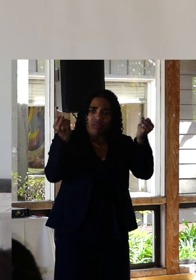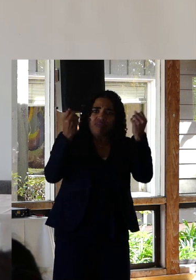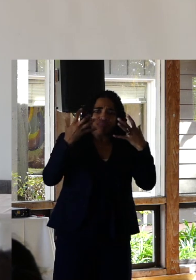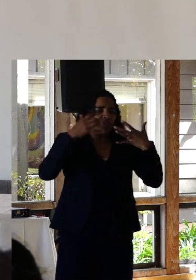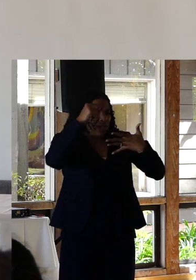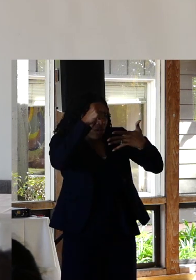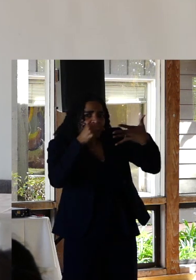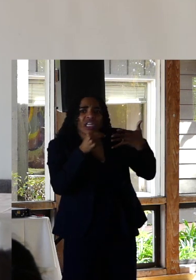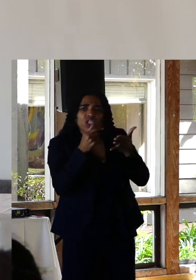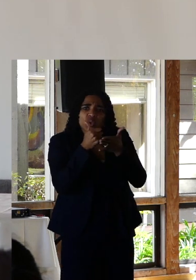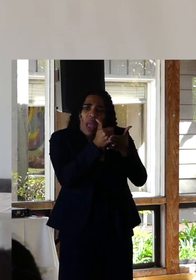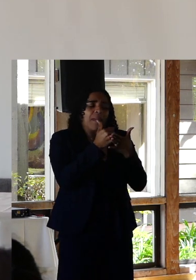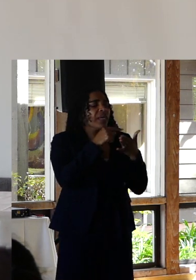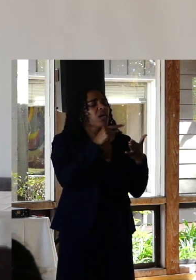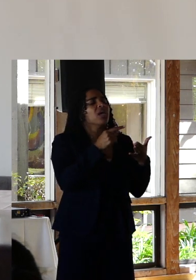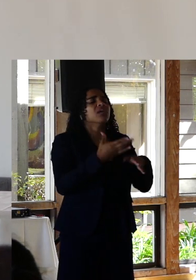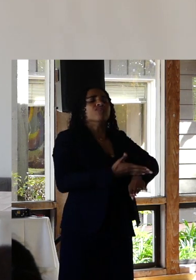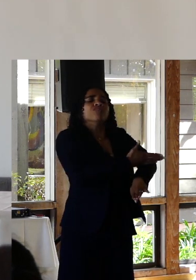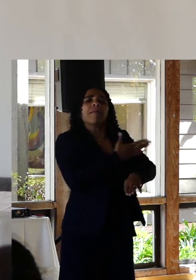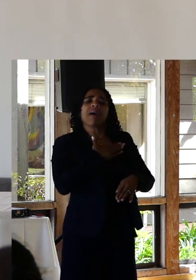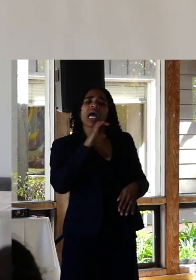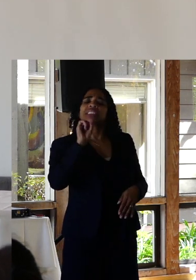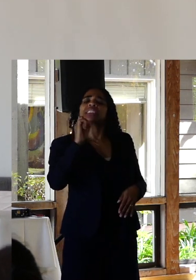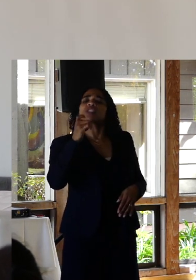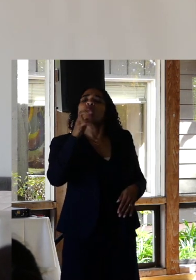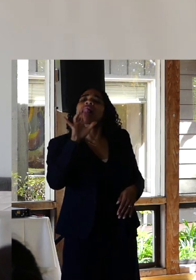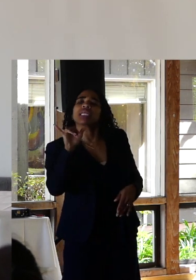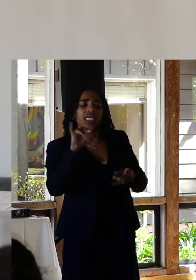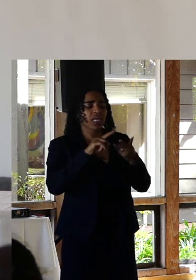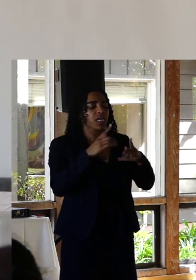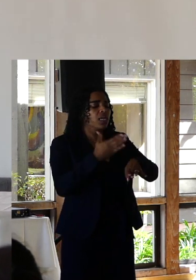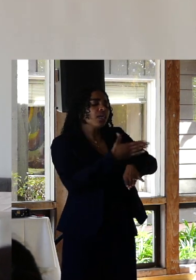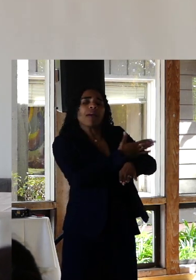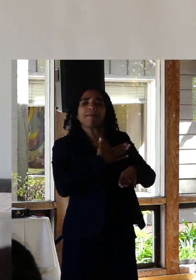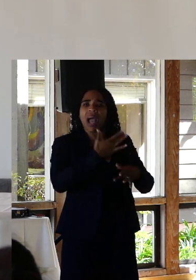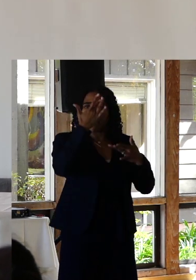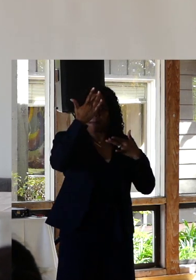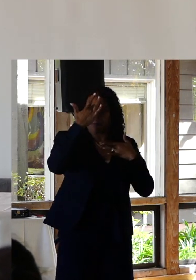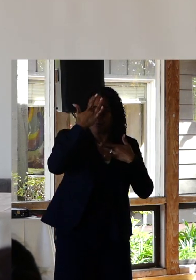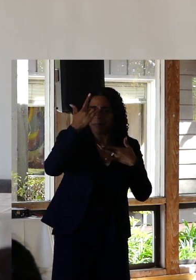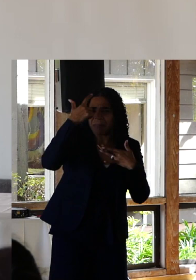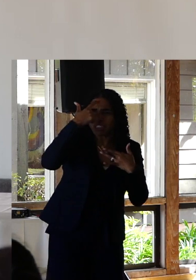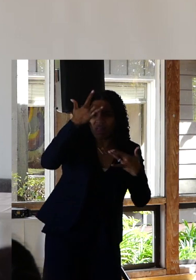my mental illness. How I spent the past several years fantasizing about